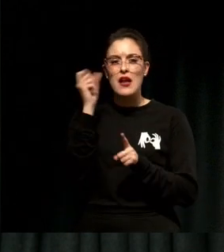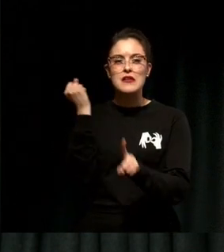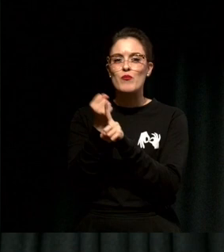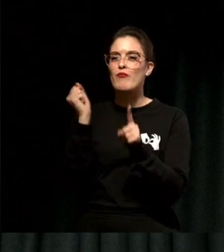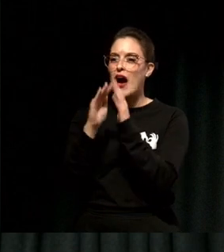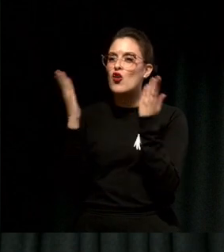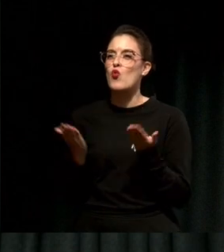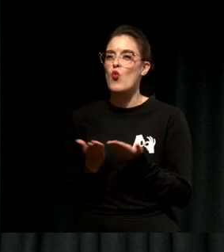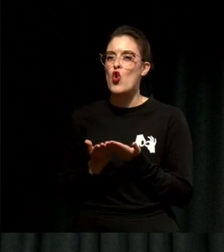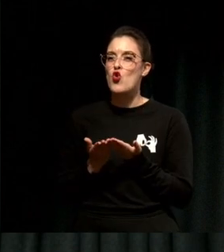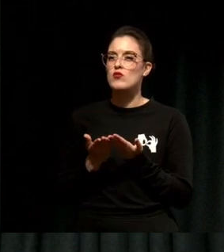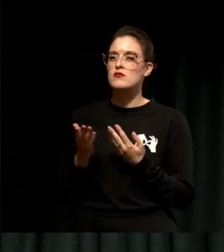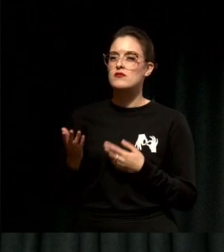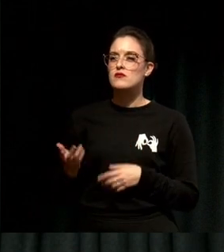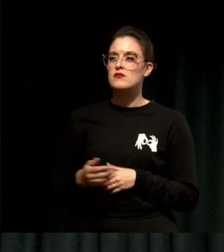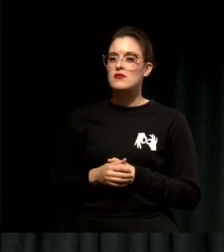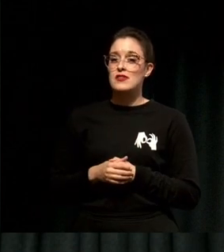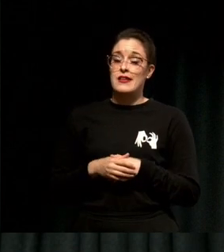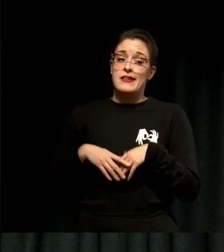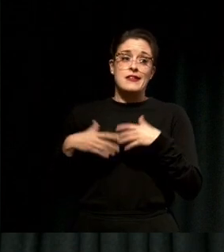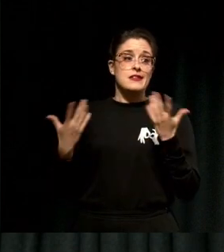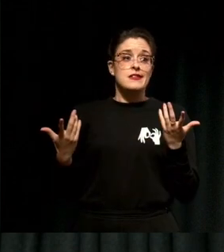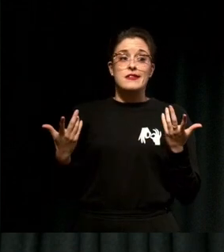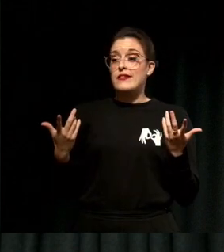I'm a testament to the fact that unless you do it sometimes, no one else will.